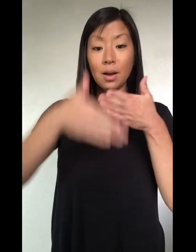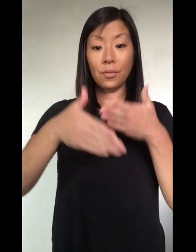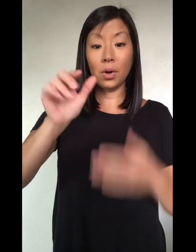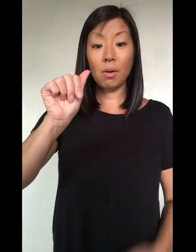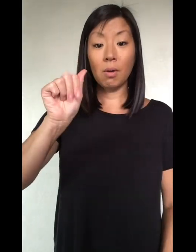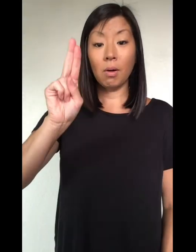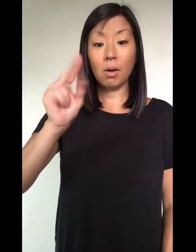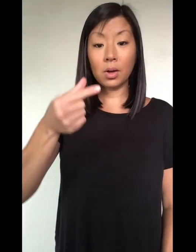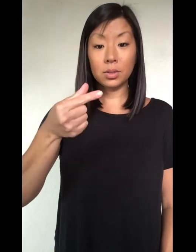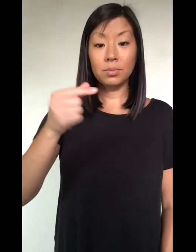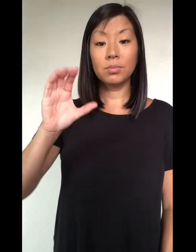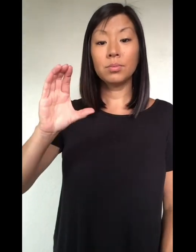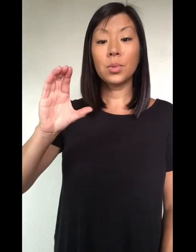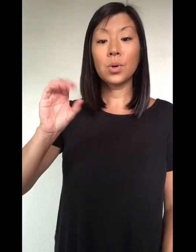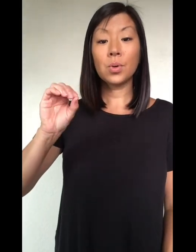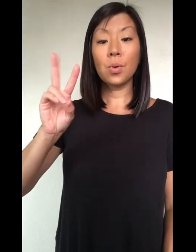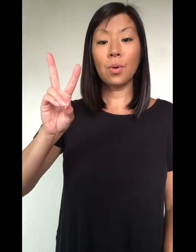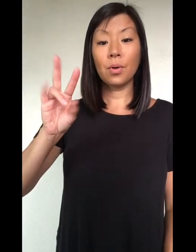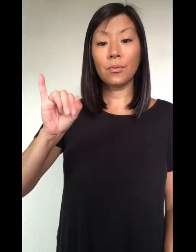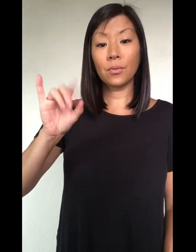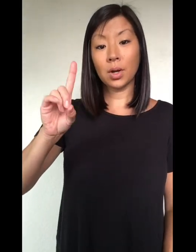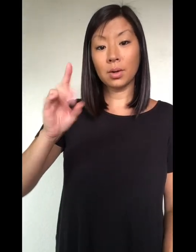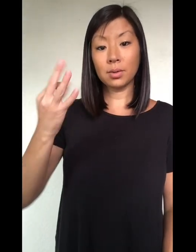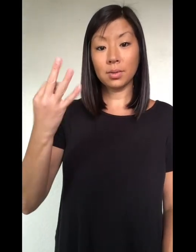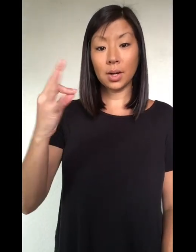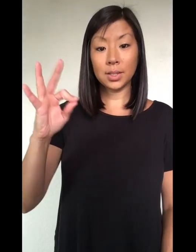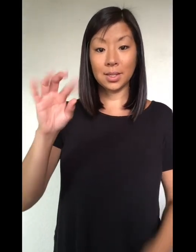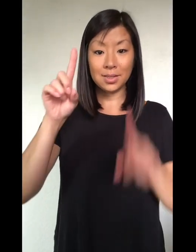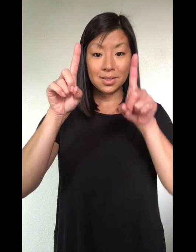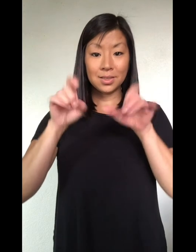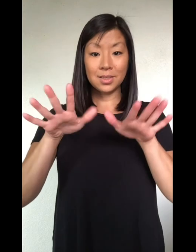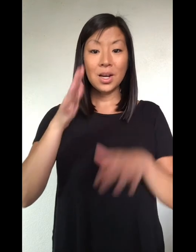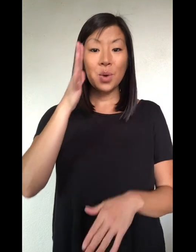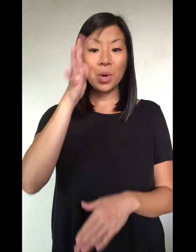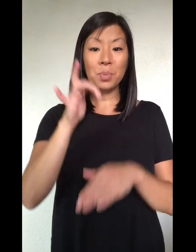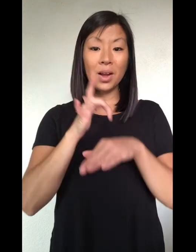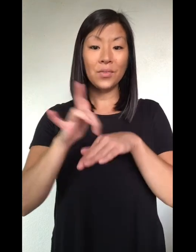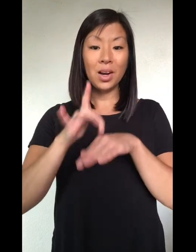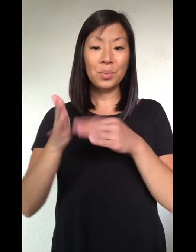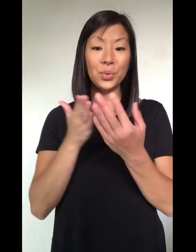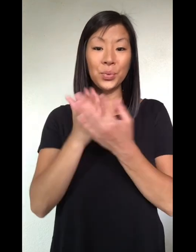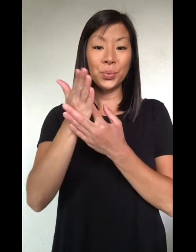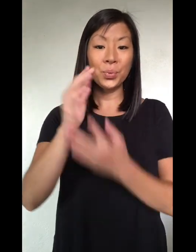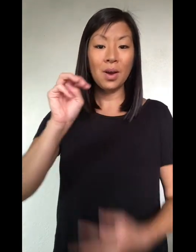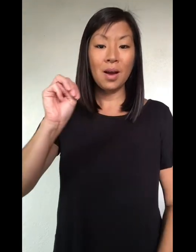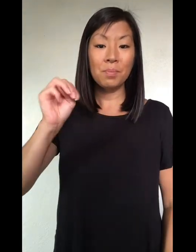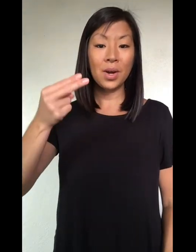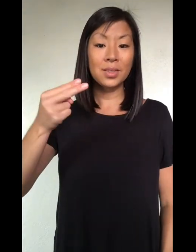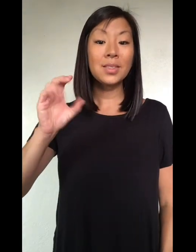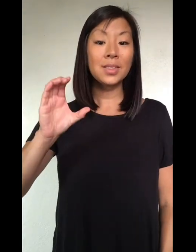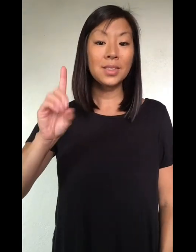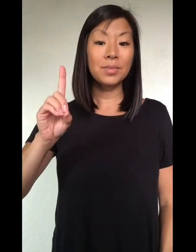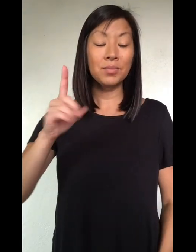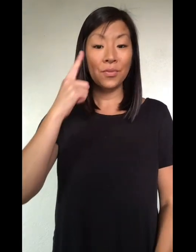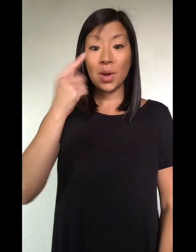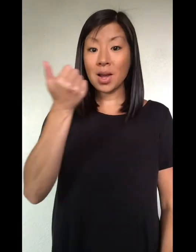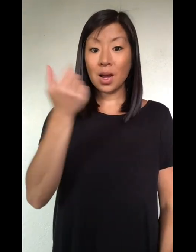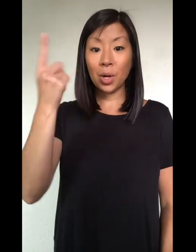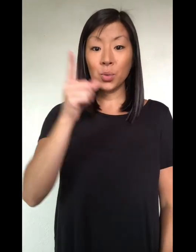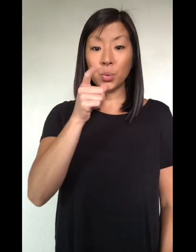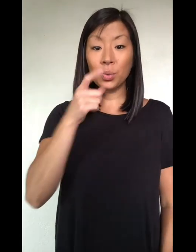Until the end of August, COVID-19 testing is available through the Mental Health Center of Denver